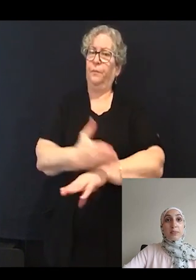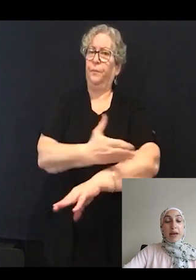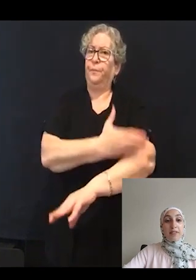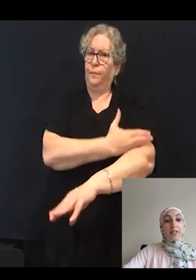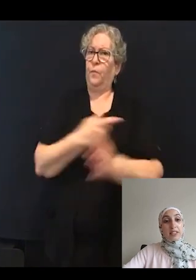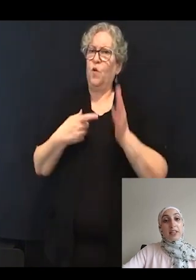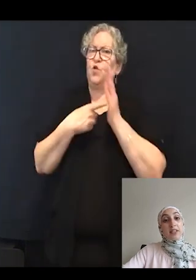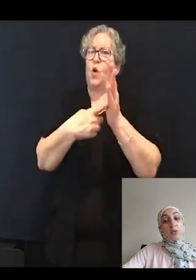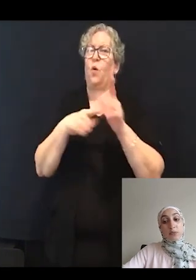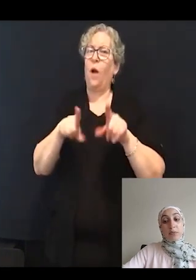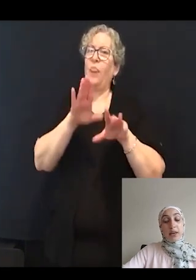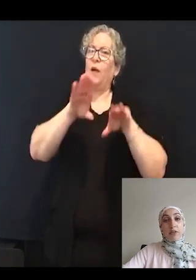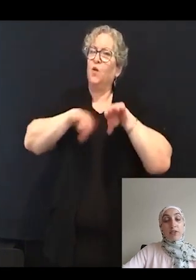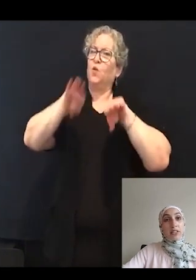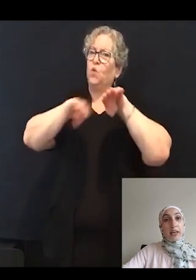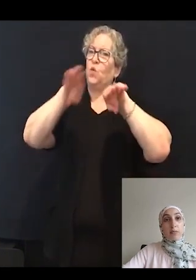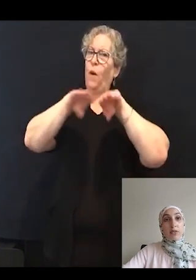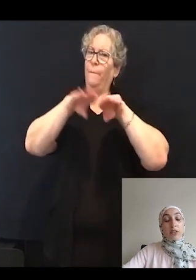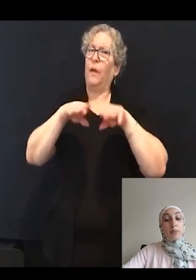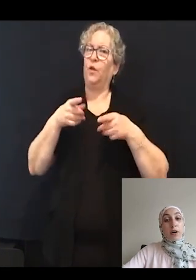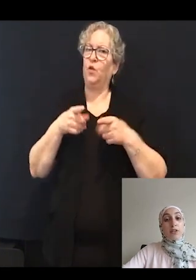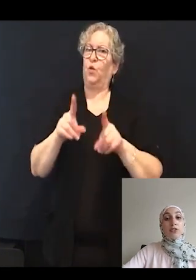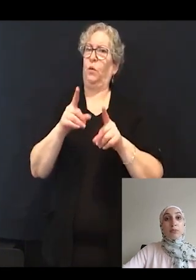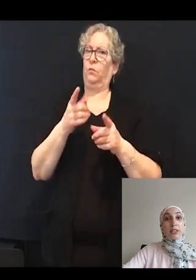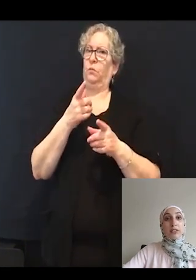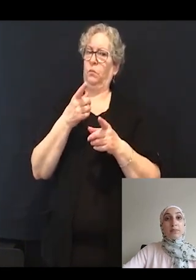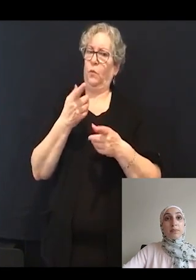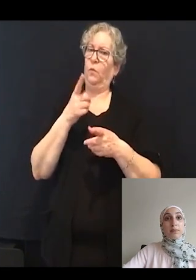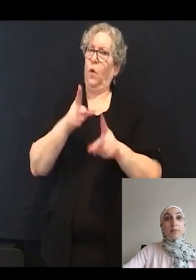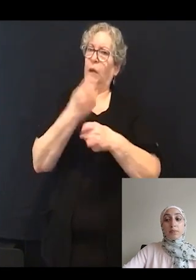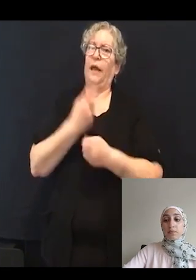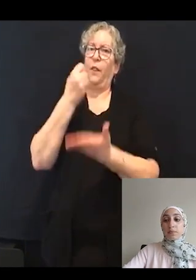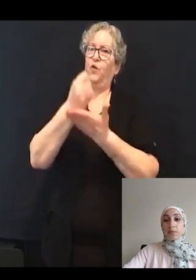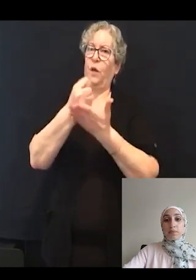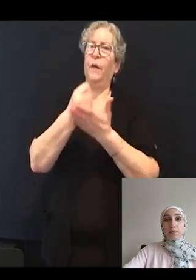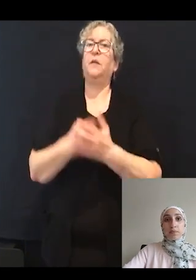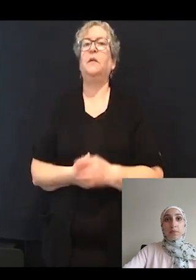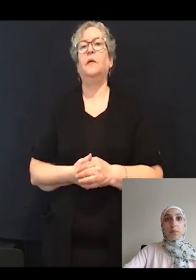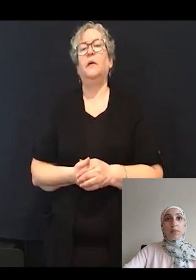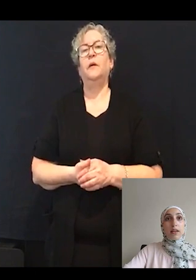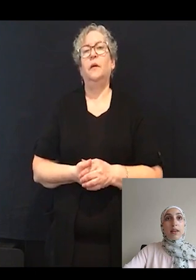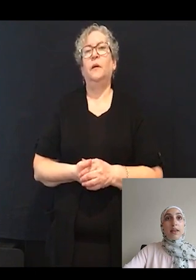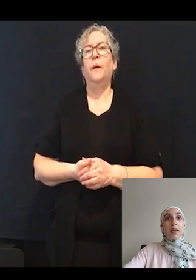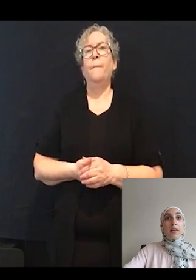in the swimming behavior of these animals upon treatment.